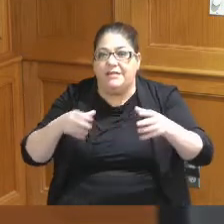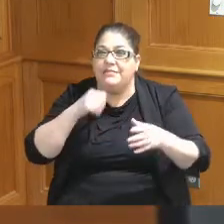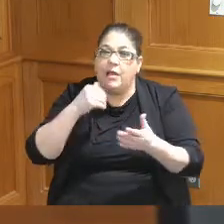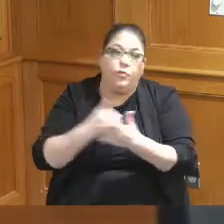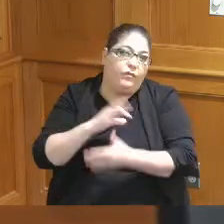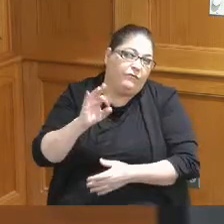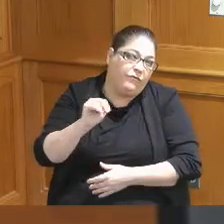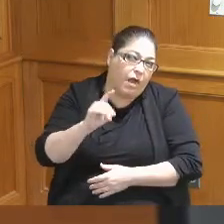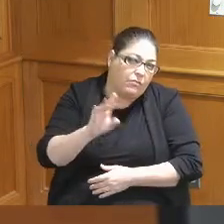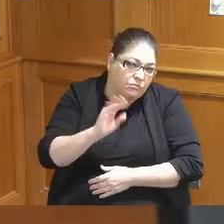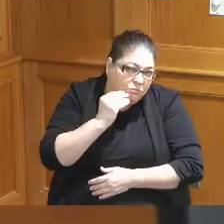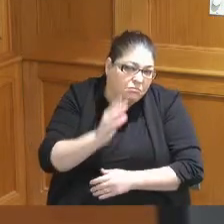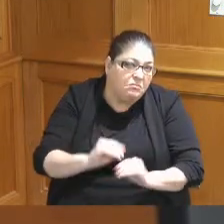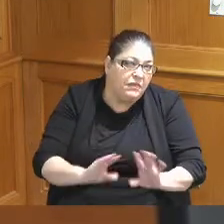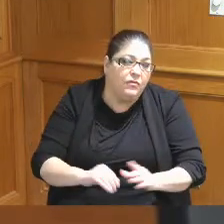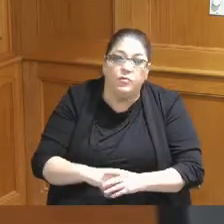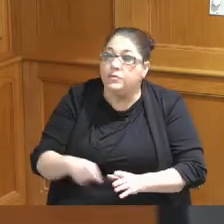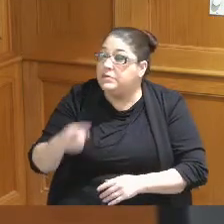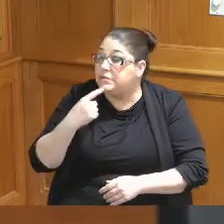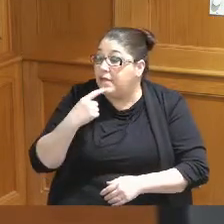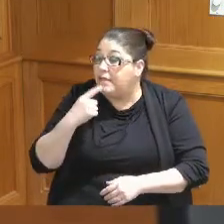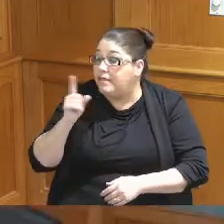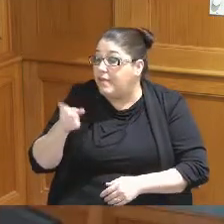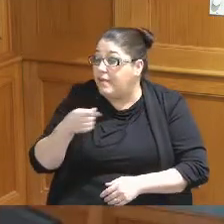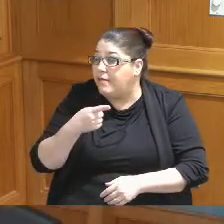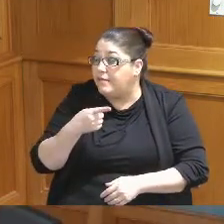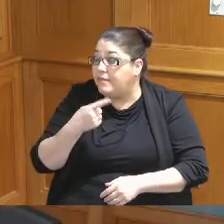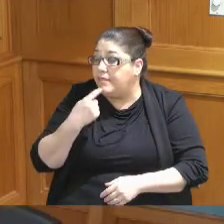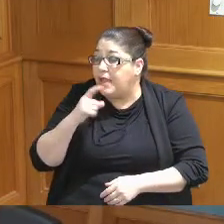anything just wanted to make sure you know and you said that he they needed this by the end of